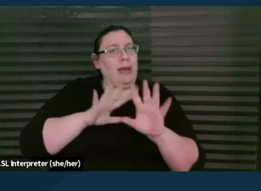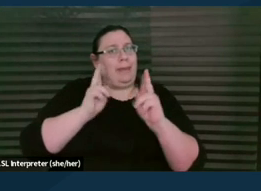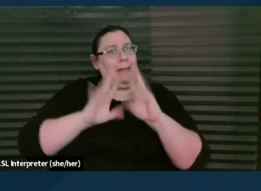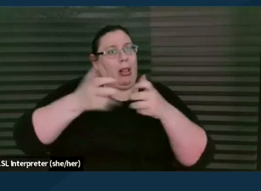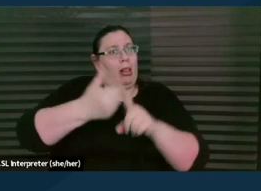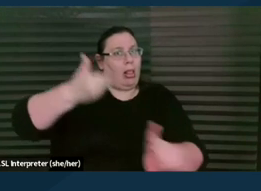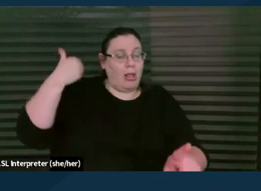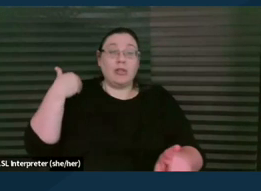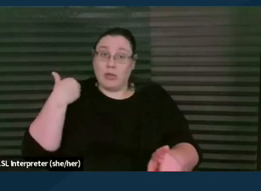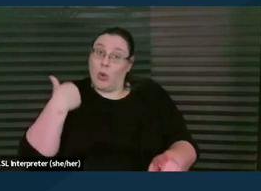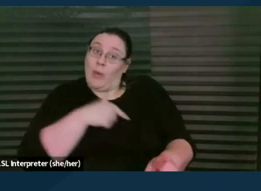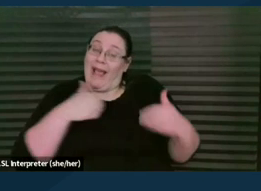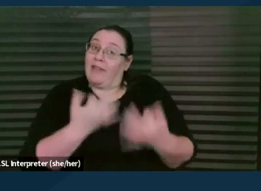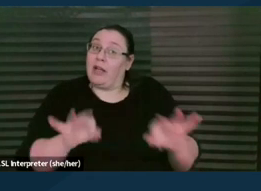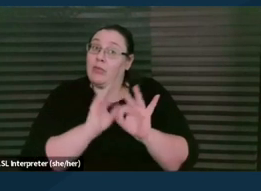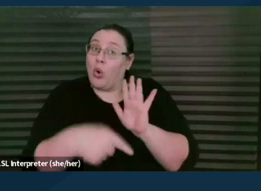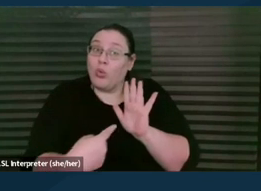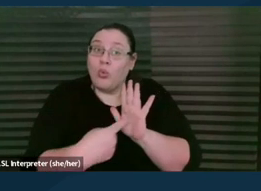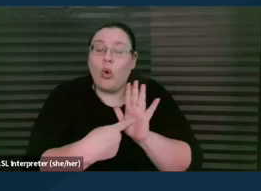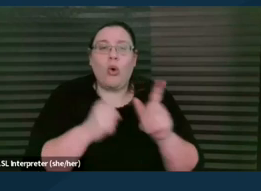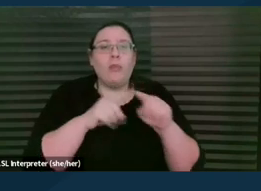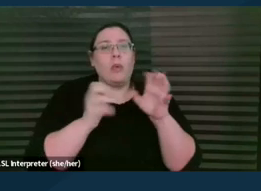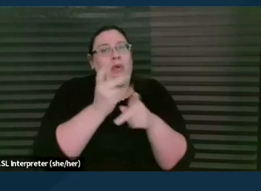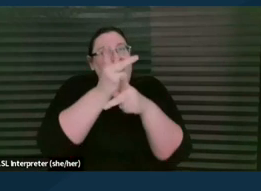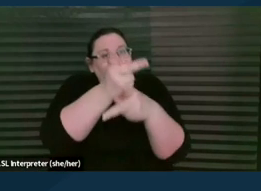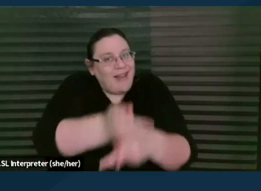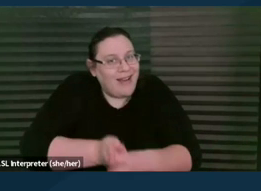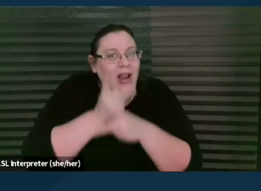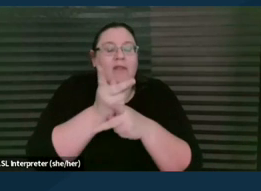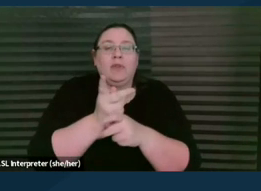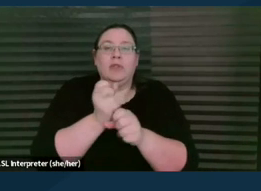but we have to be very, very careful about protecting ourselves,